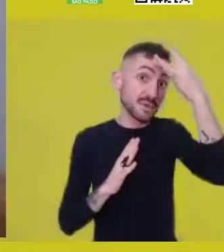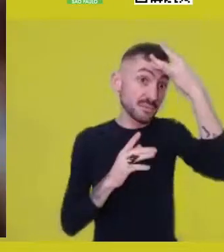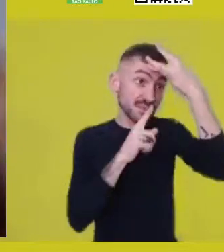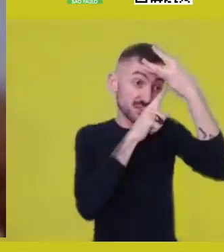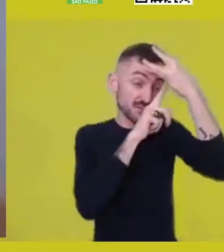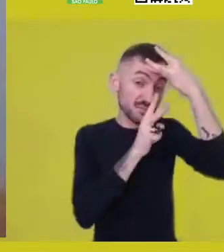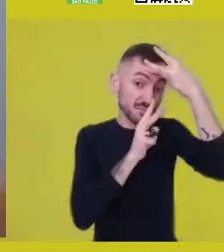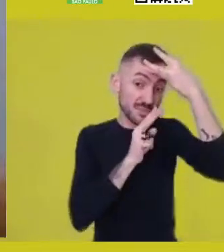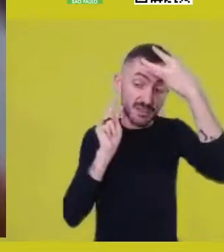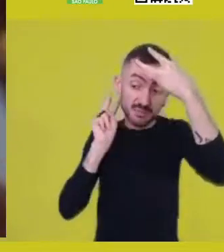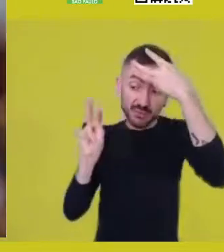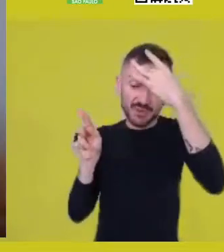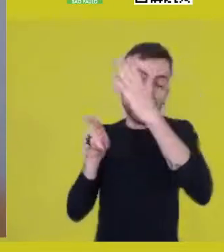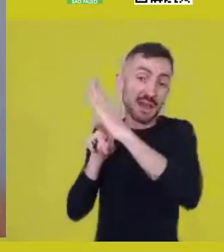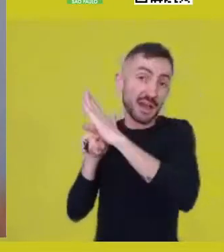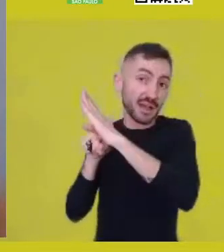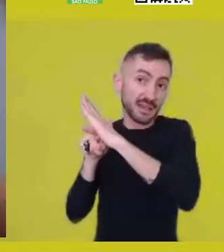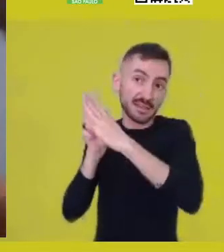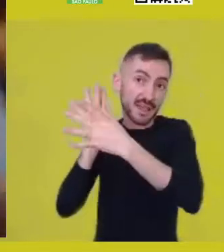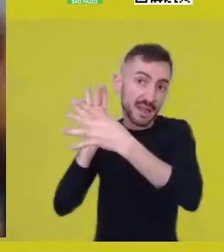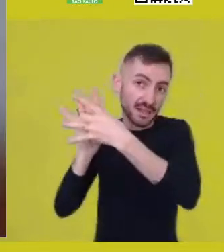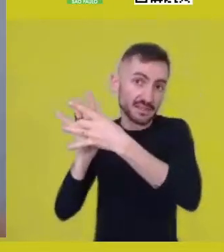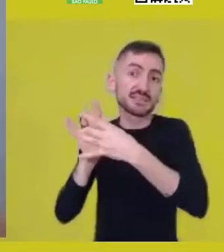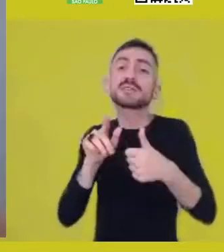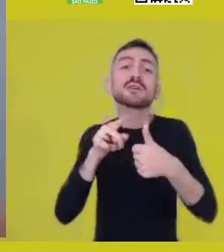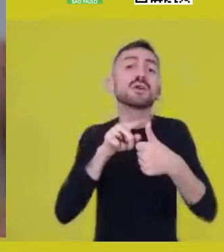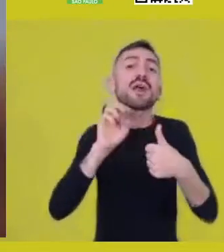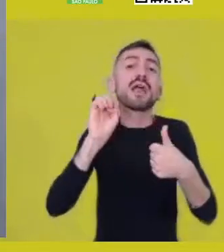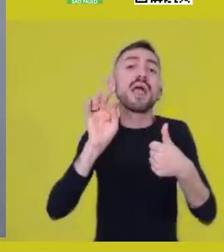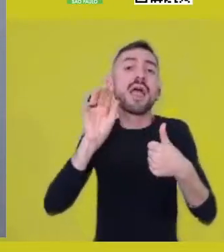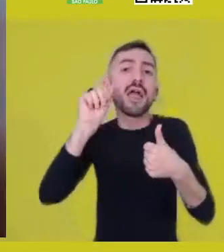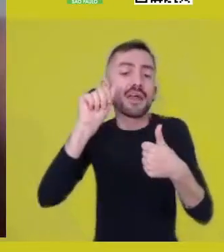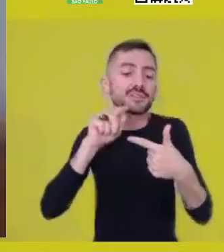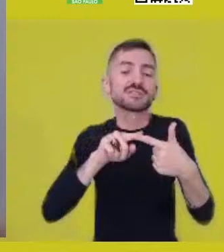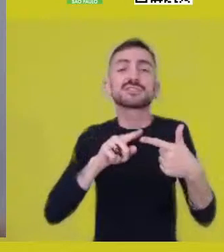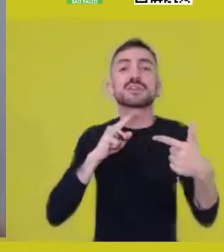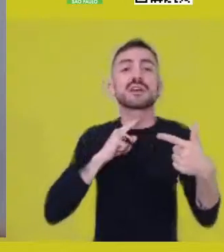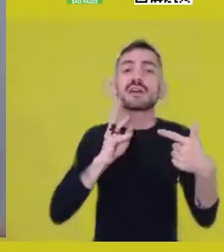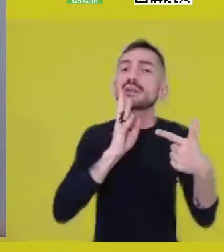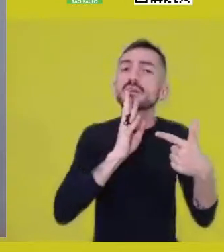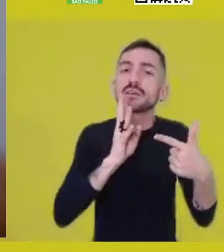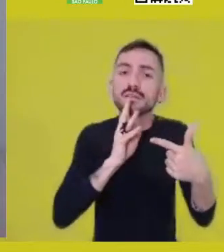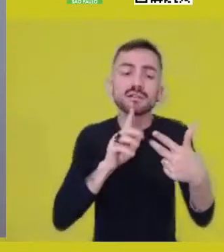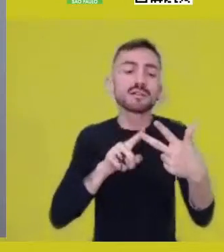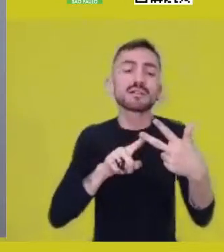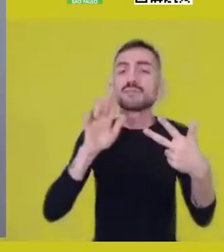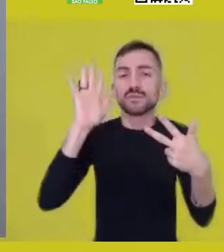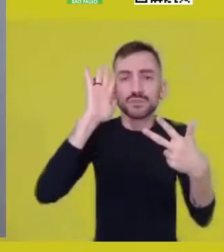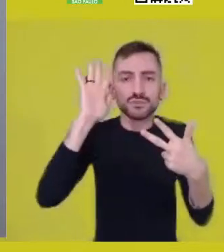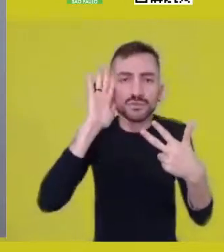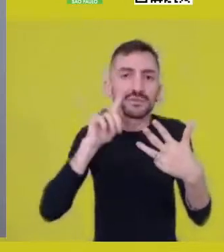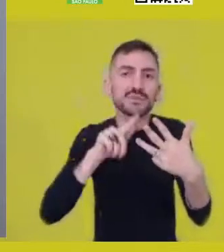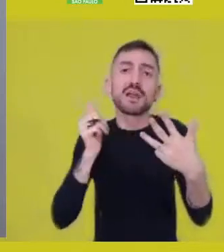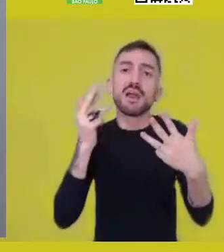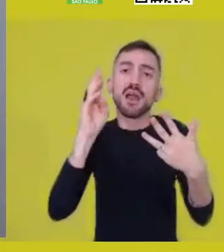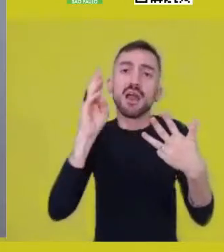epistemology, ethics, philosophy, art, I mean...